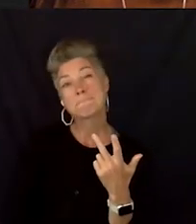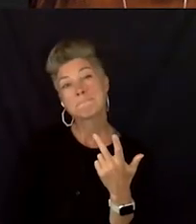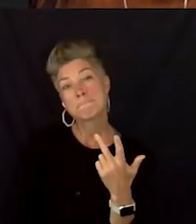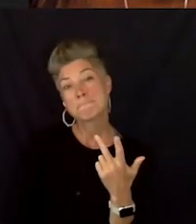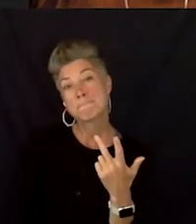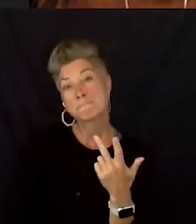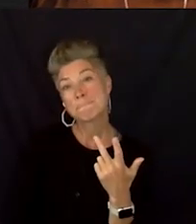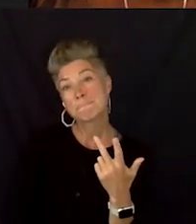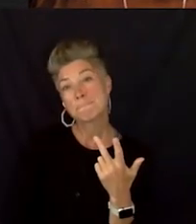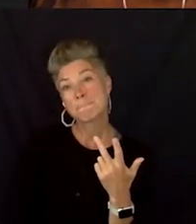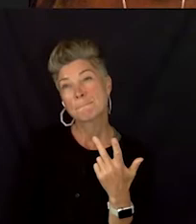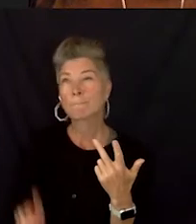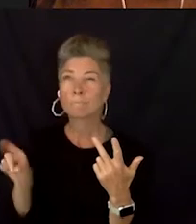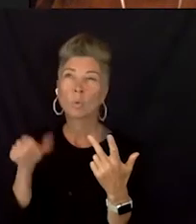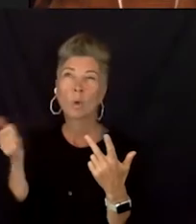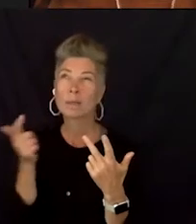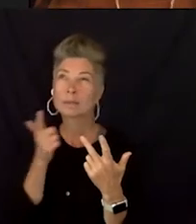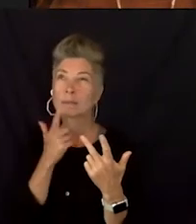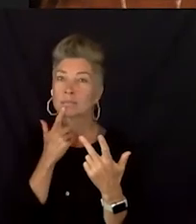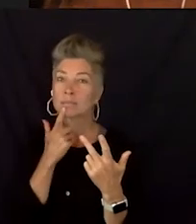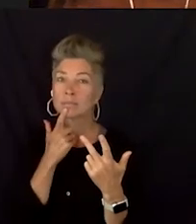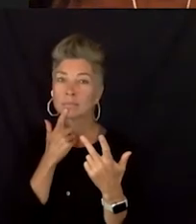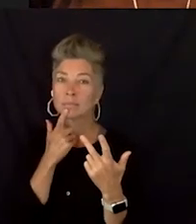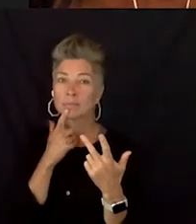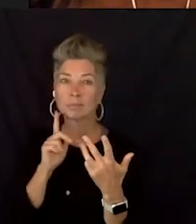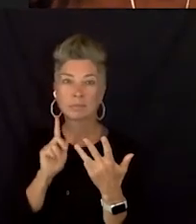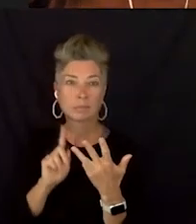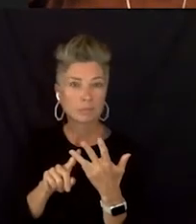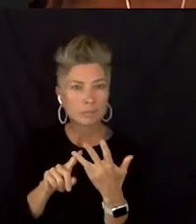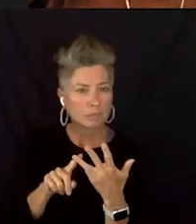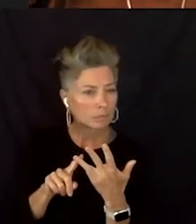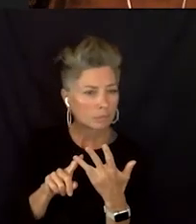who else? Ledisi, she can get you where you need to be.